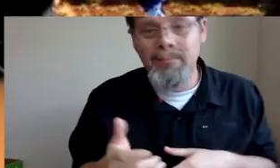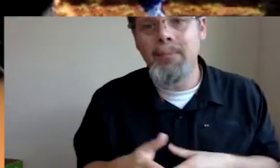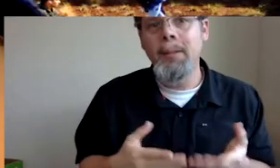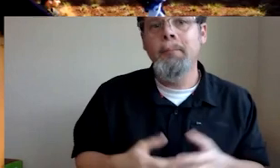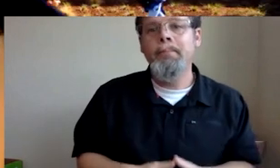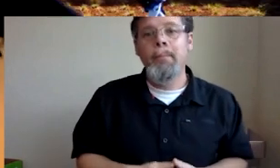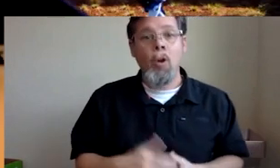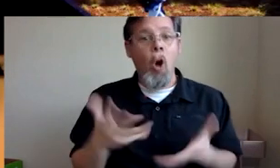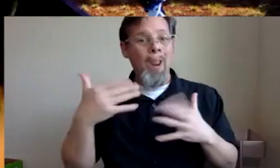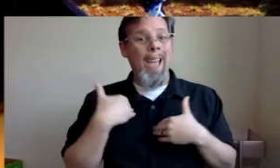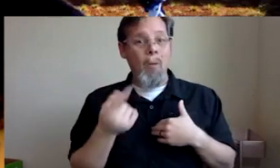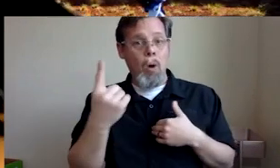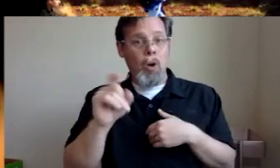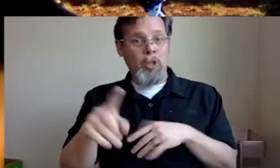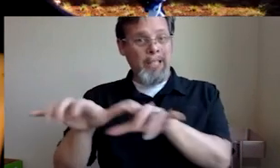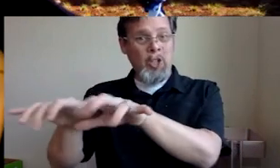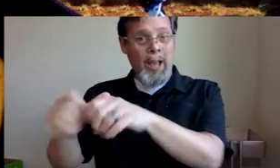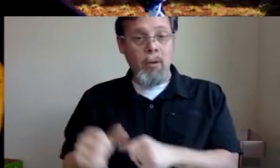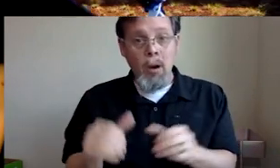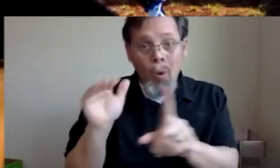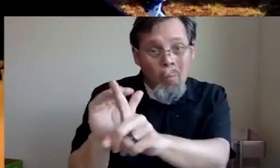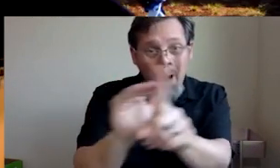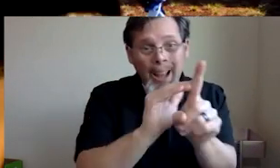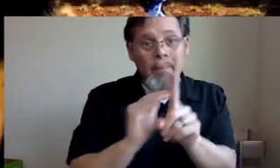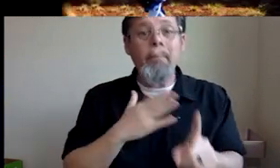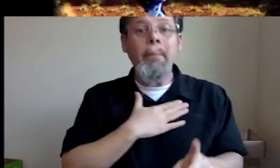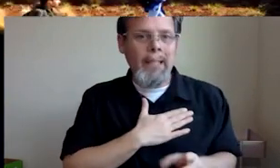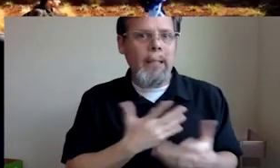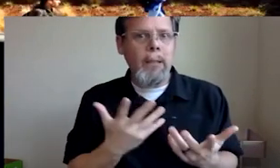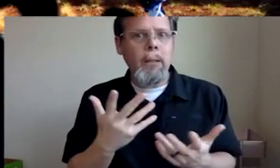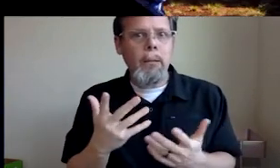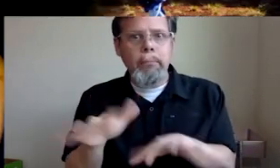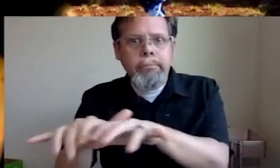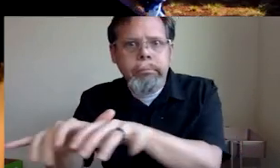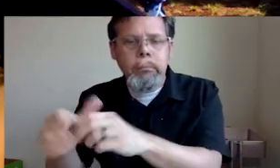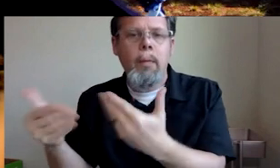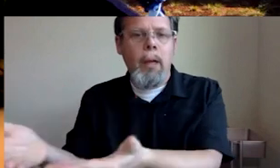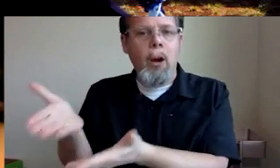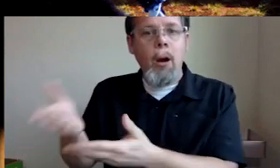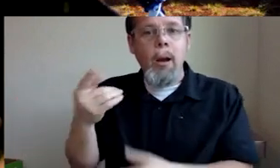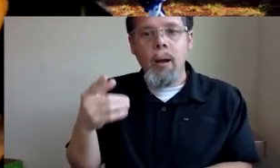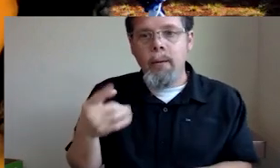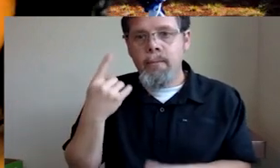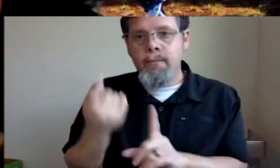have a question in the chat, and I'm just going to remind everybody to please feel free to put it in the chat. This is from Lenore and she's a